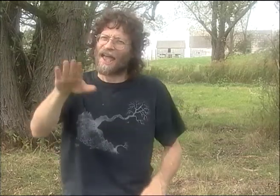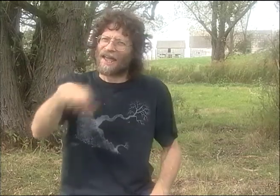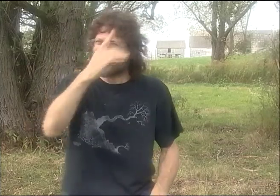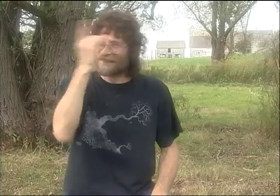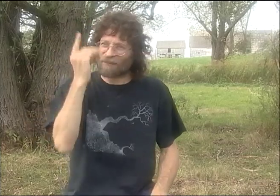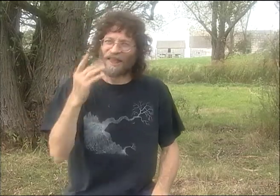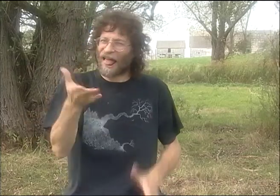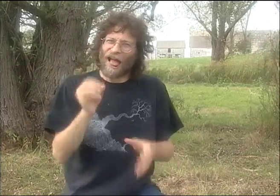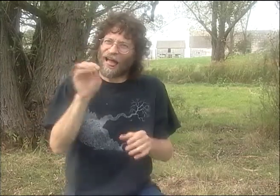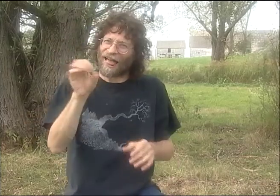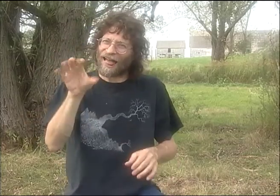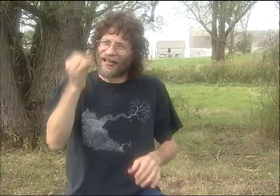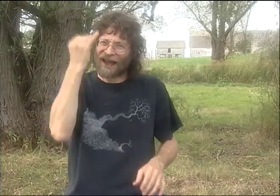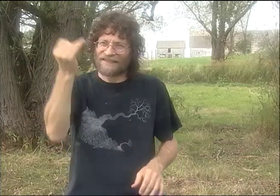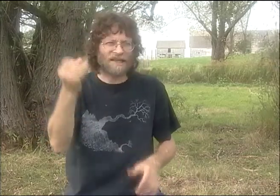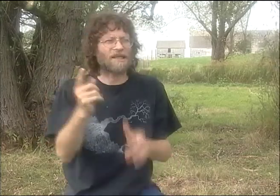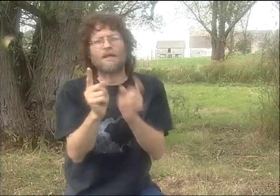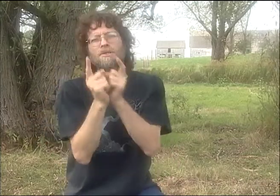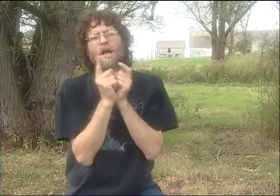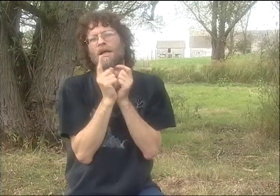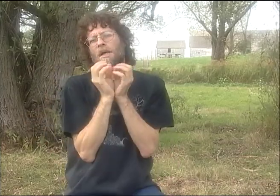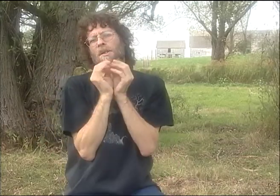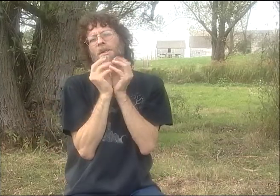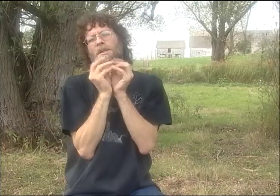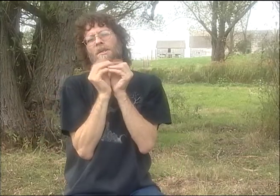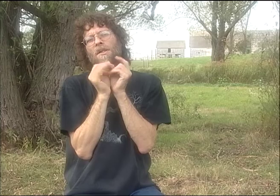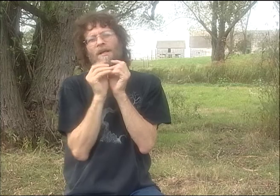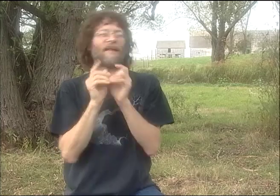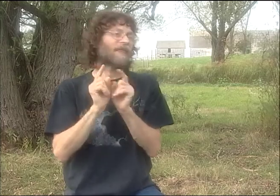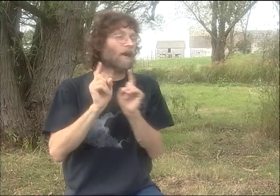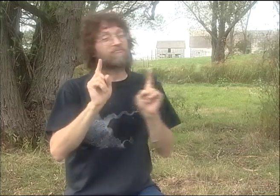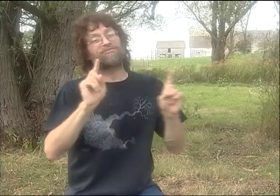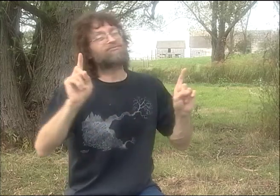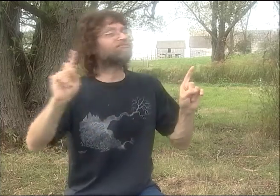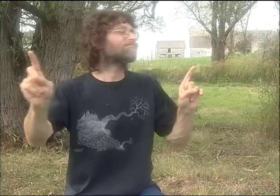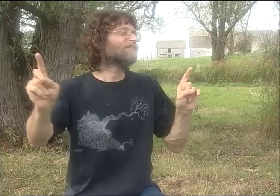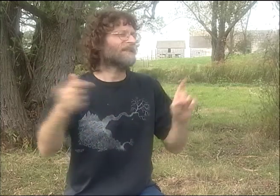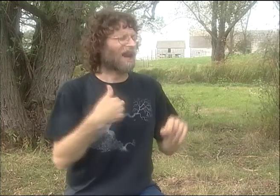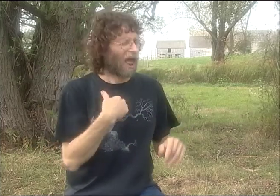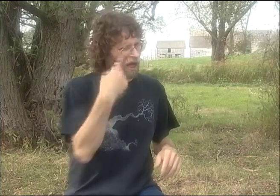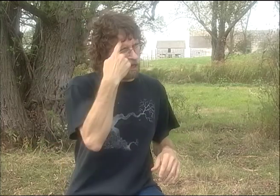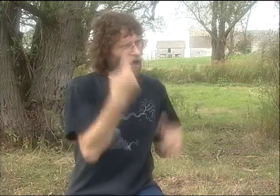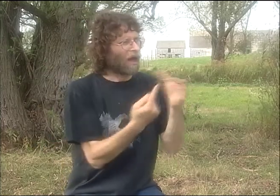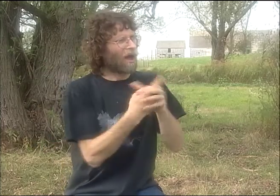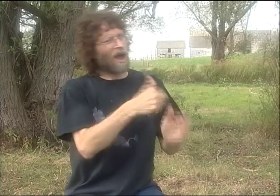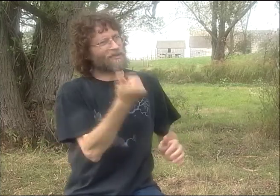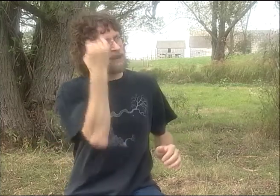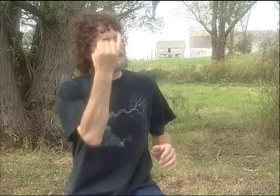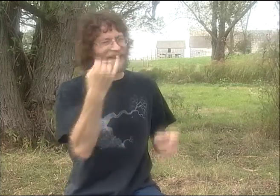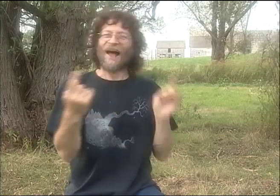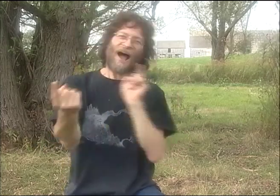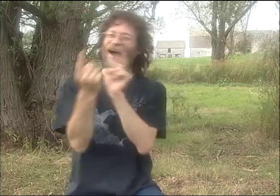I REMEMBER I WAS IN A BAR AND THEN I HAD THIS BREAKTHROUGH IDEA, AND I WENT HOME AND I TOLD DEBBIE WHAT MY IDEA WAS.